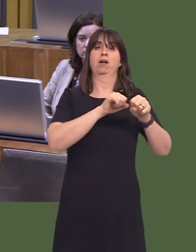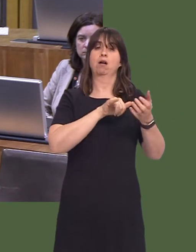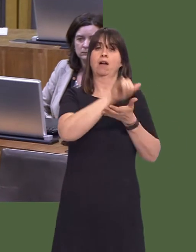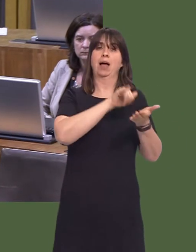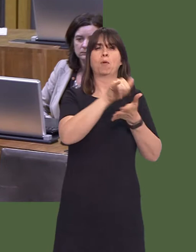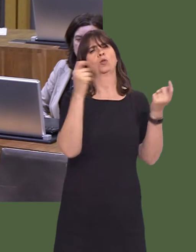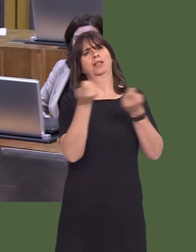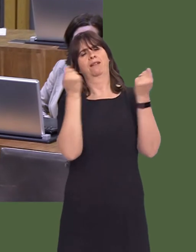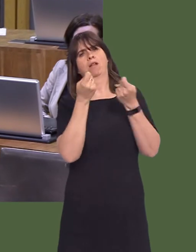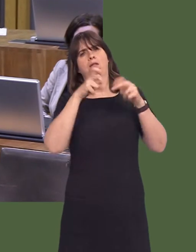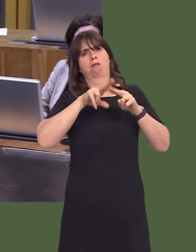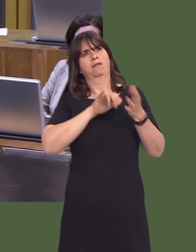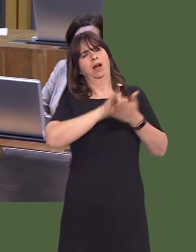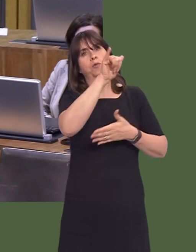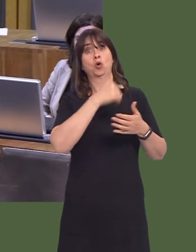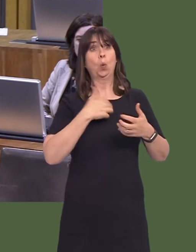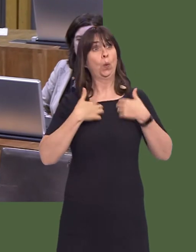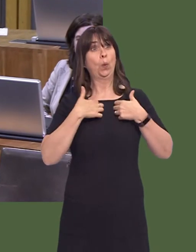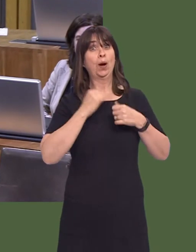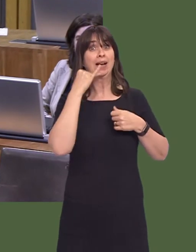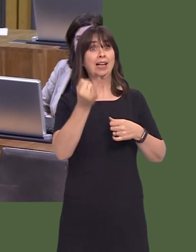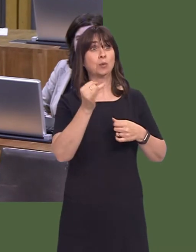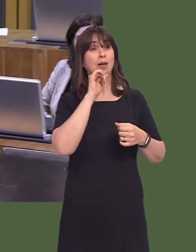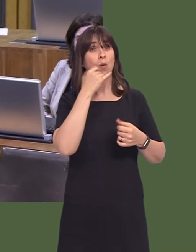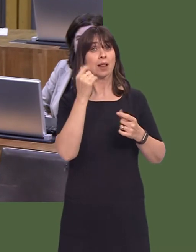and I look forward to the first Qatar Airways flight coming in next week.